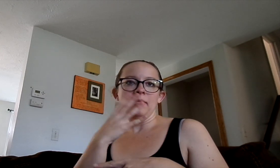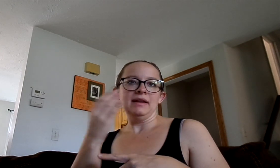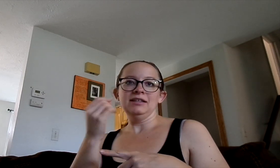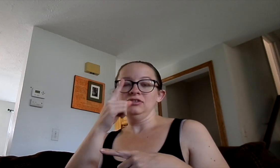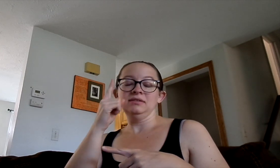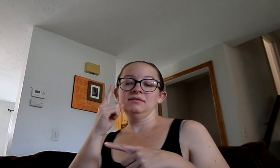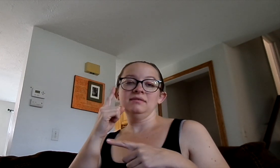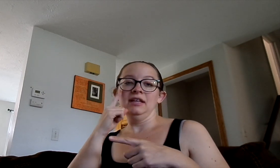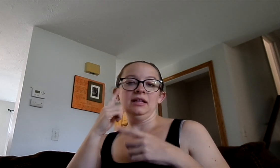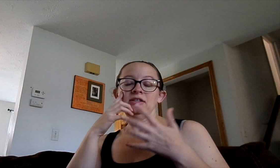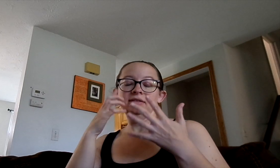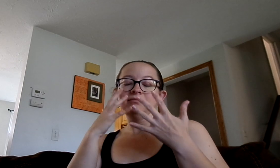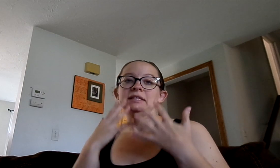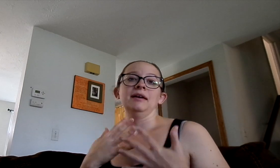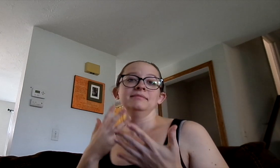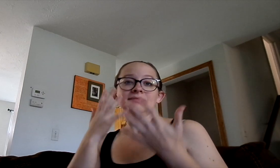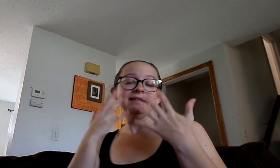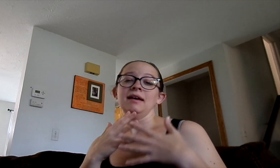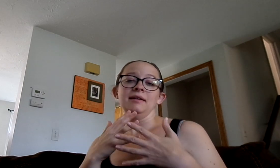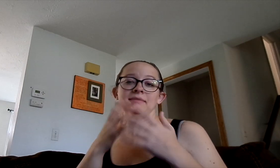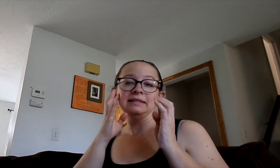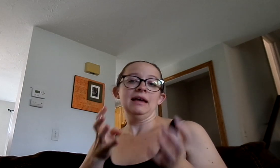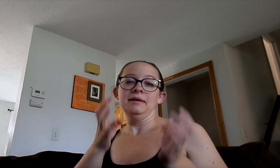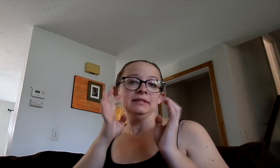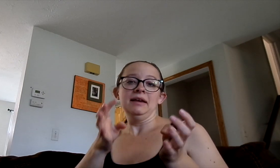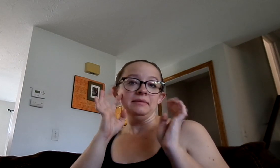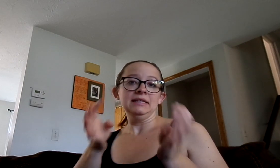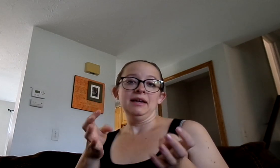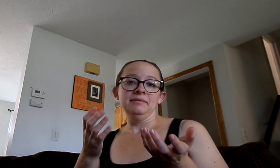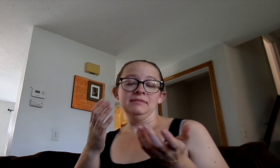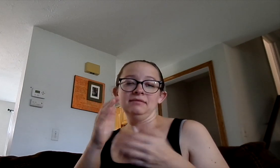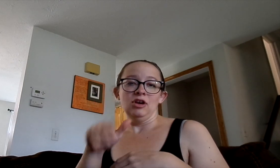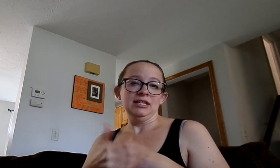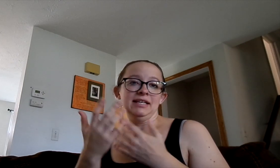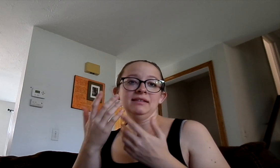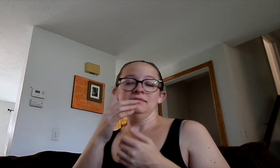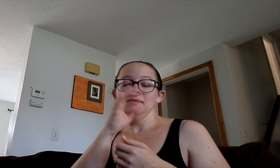it just so happen I came home and I don't know, I was just really sad and I started crying and sobbing